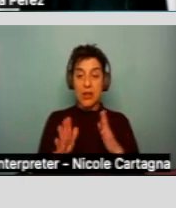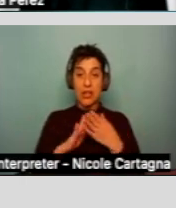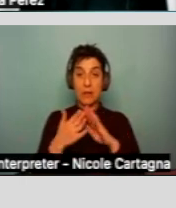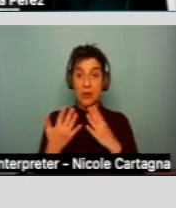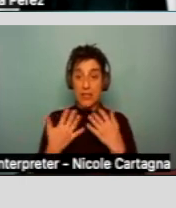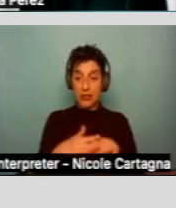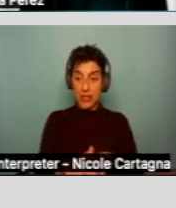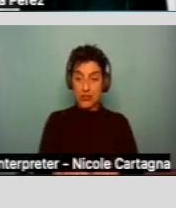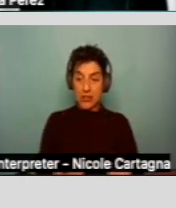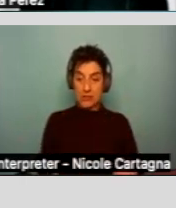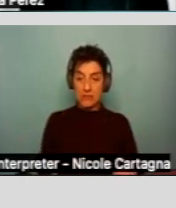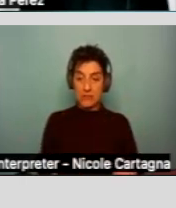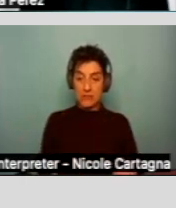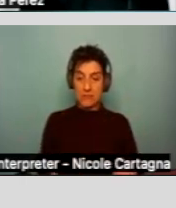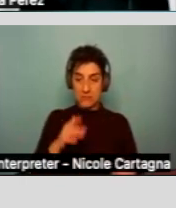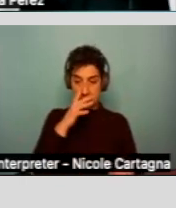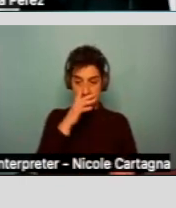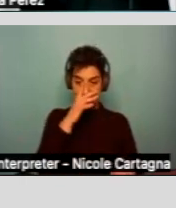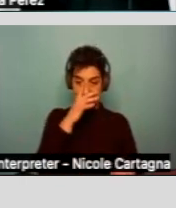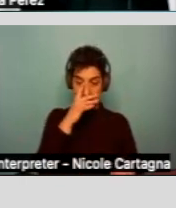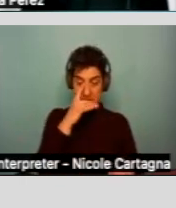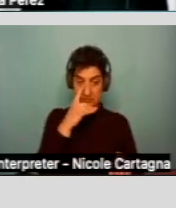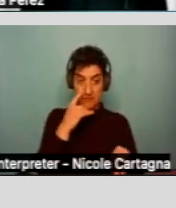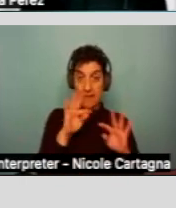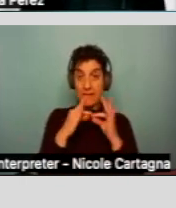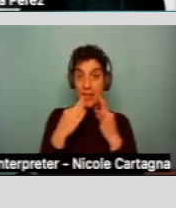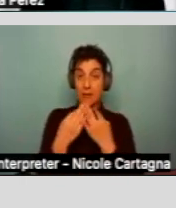employment, and family support services, relationship